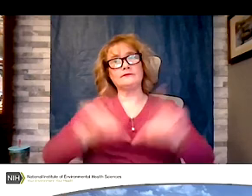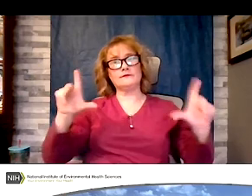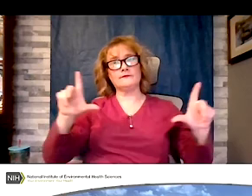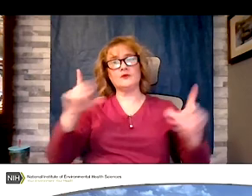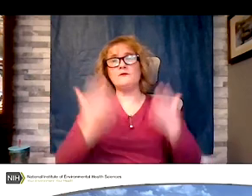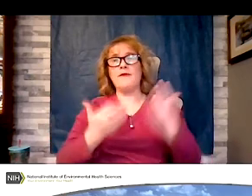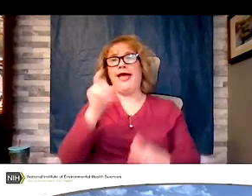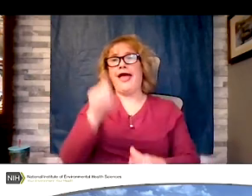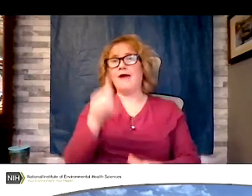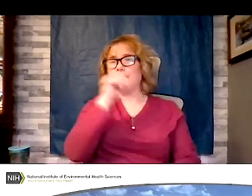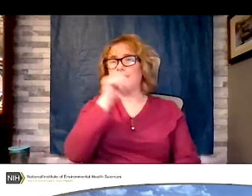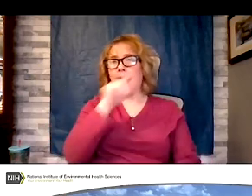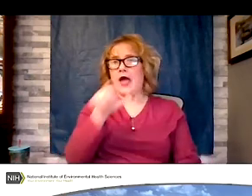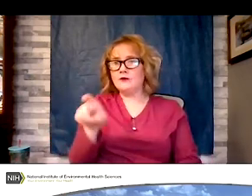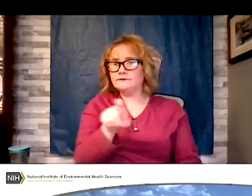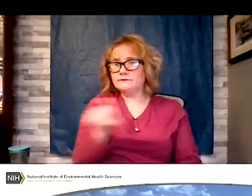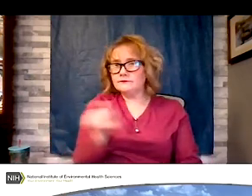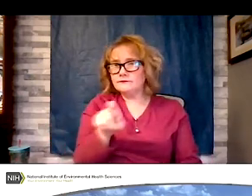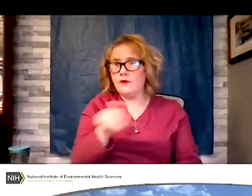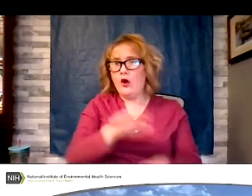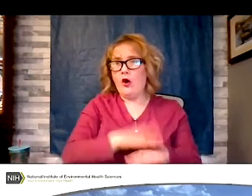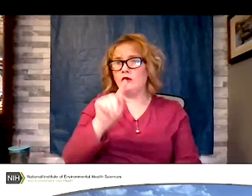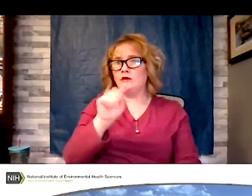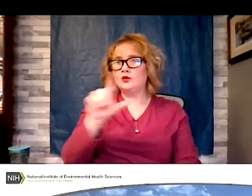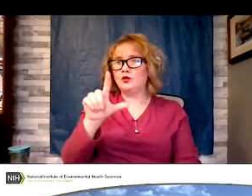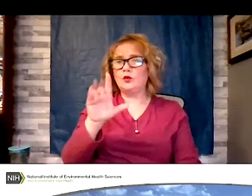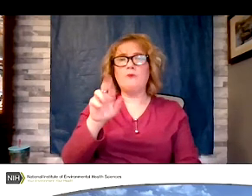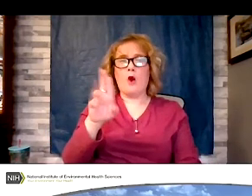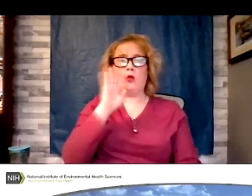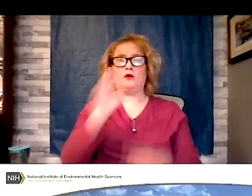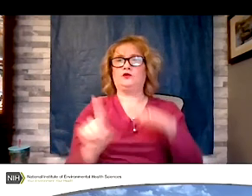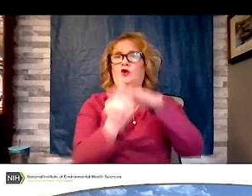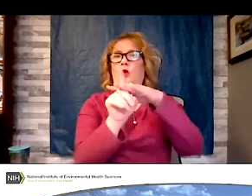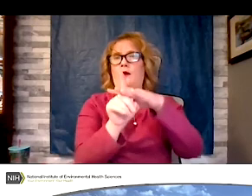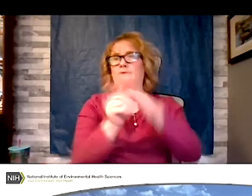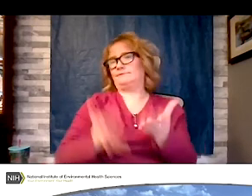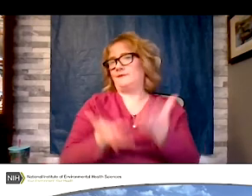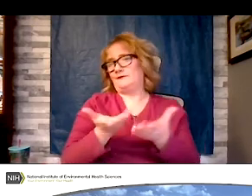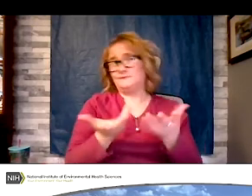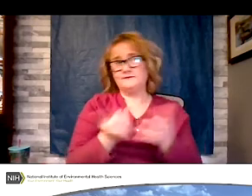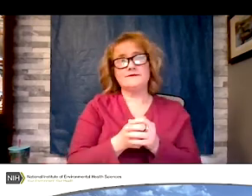it show up. Questions. And